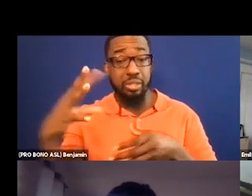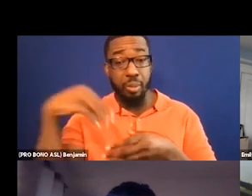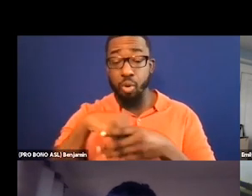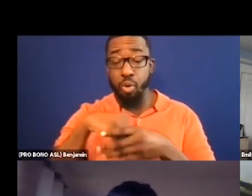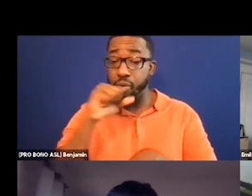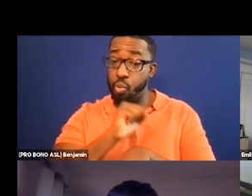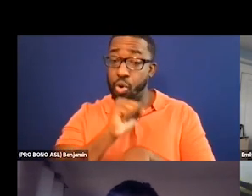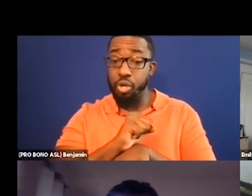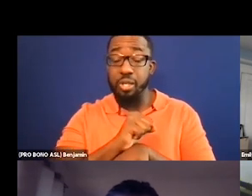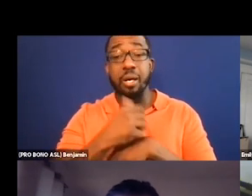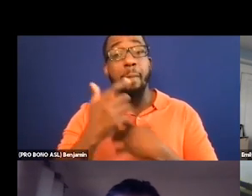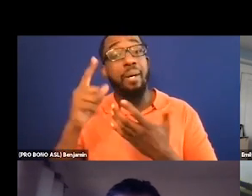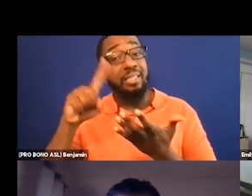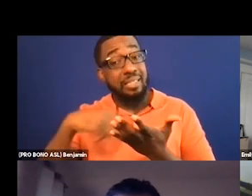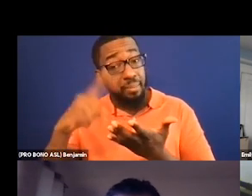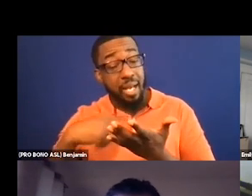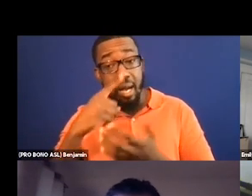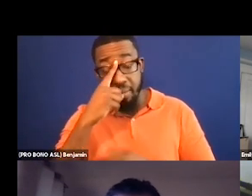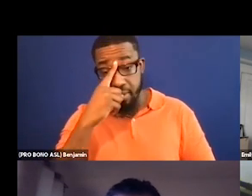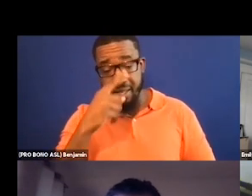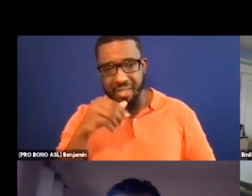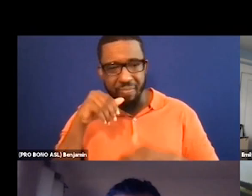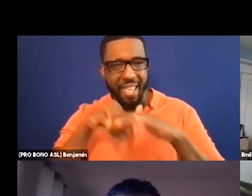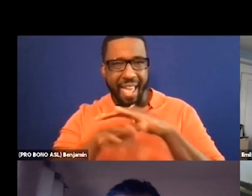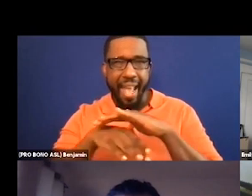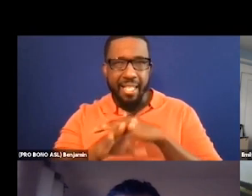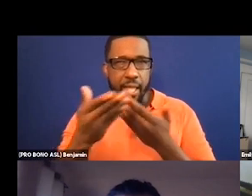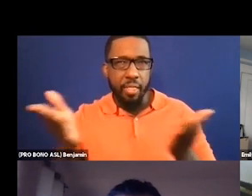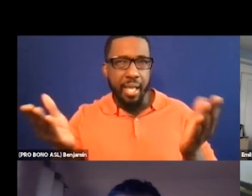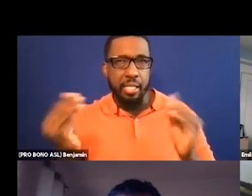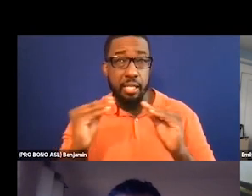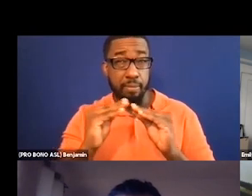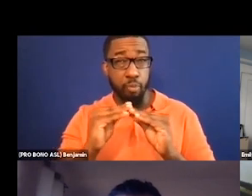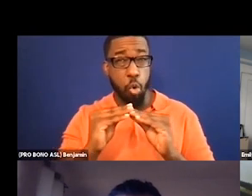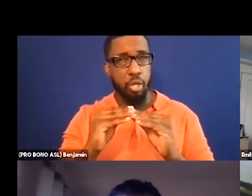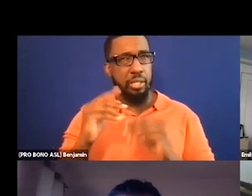stuff can seem more expensive than it is in terms of like venue stuff and things like that.